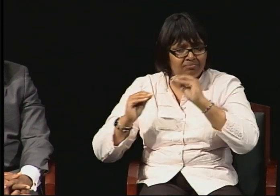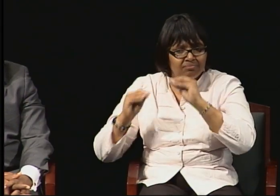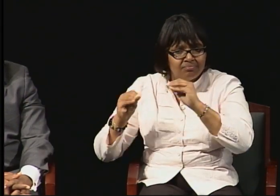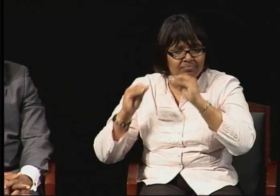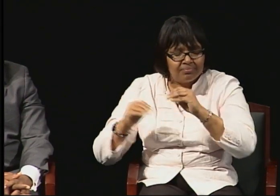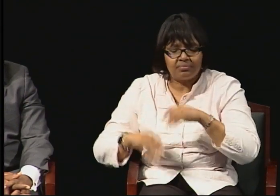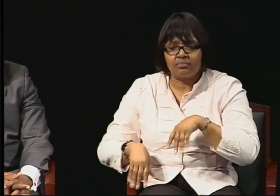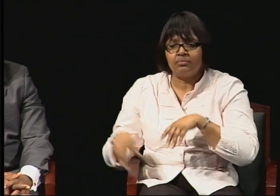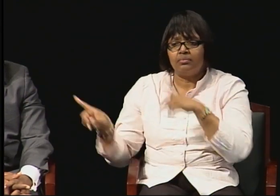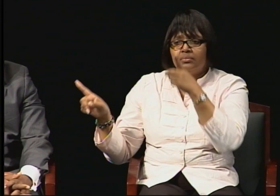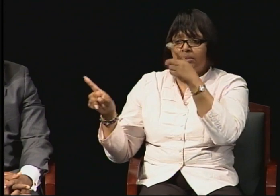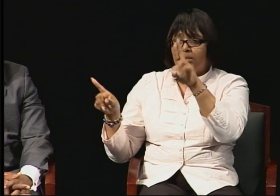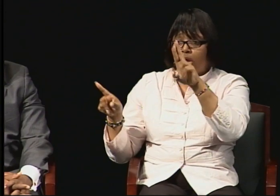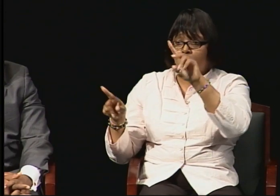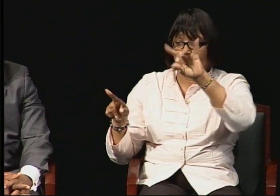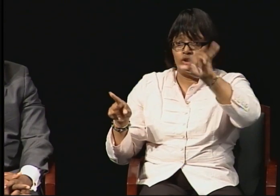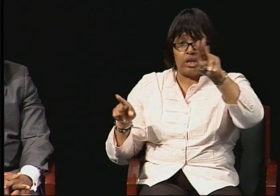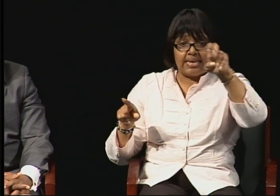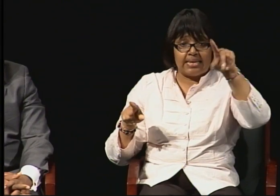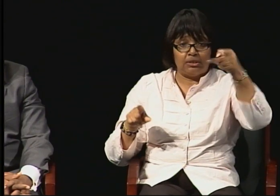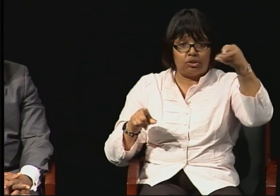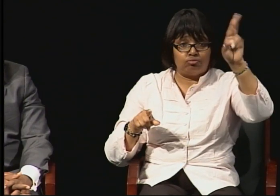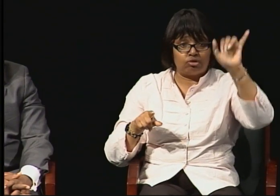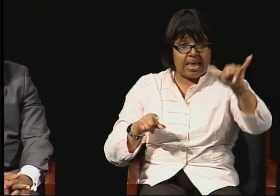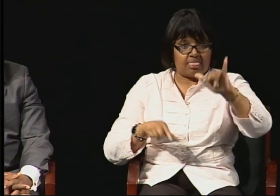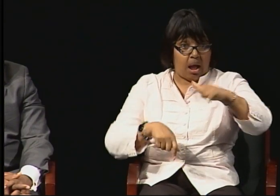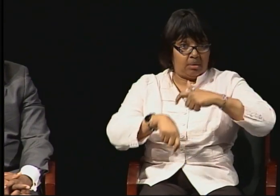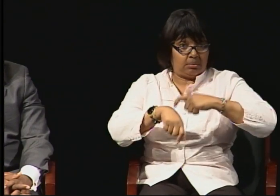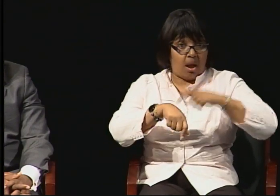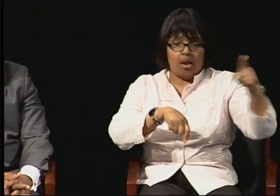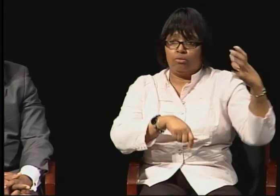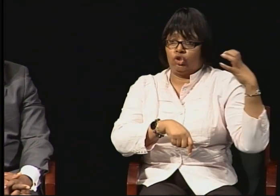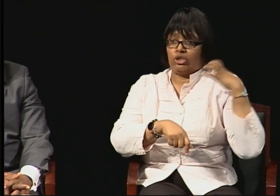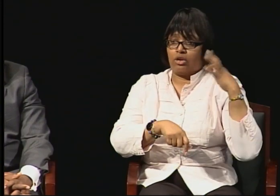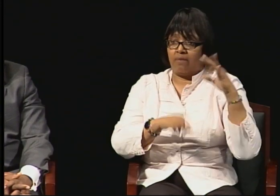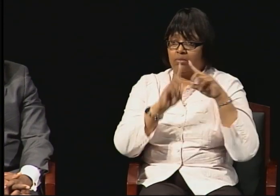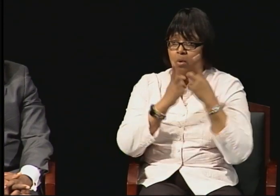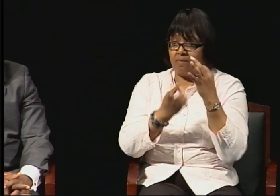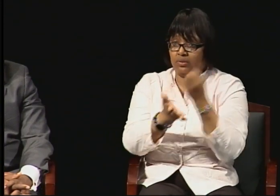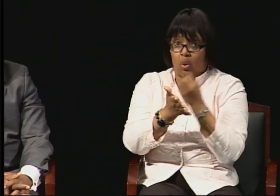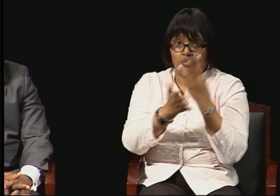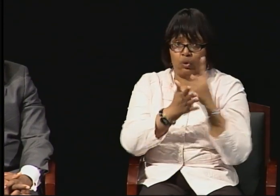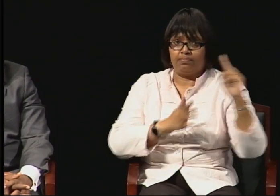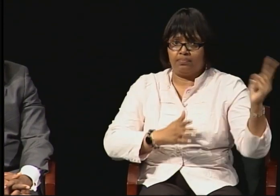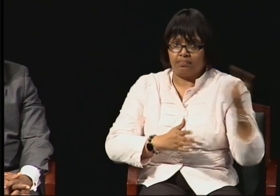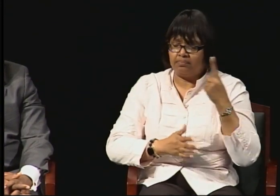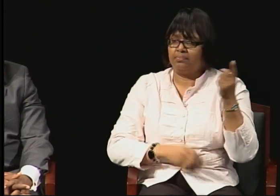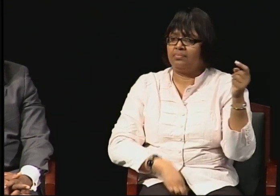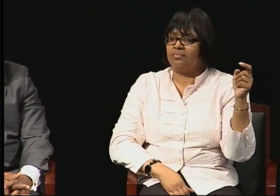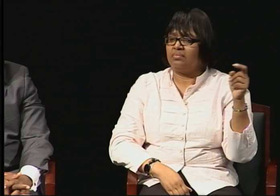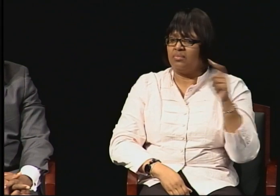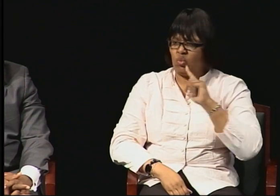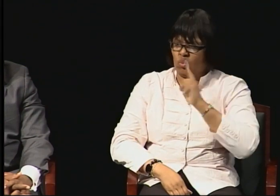the Chair of the Department of Social work. And she recognized the very positive evaluations